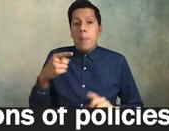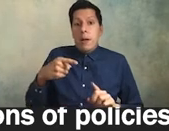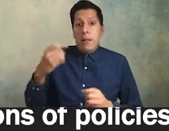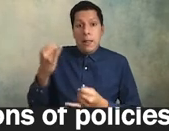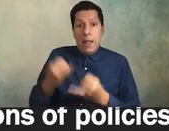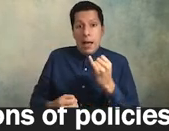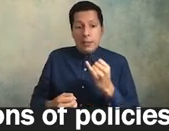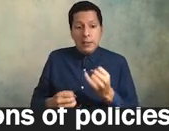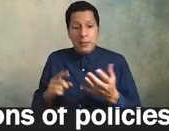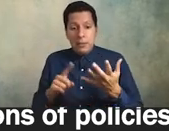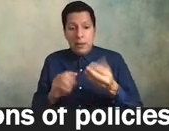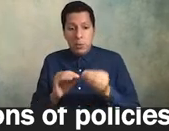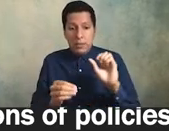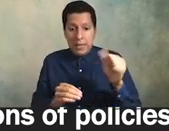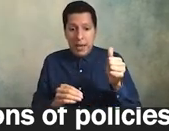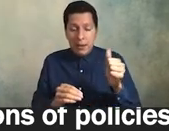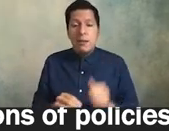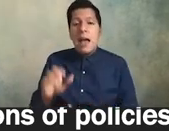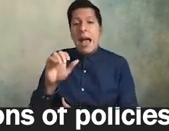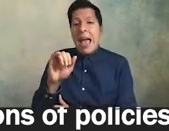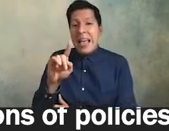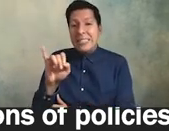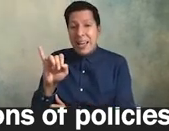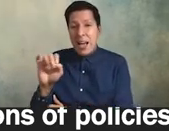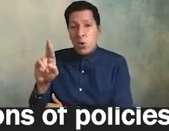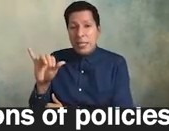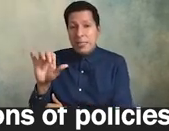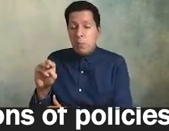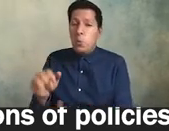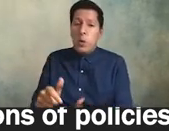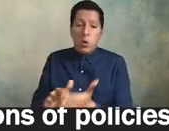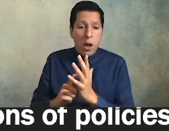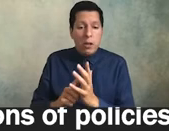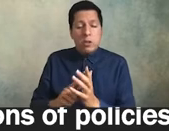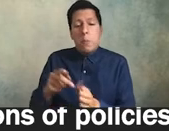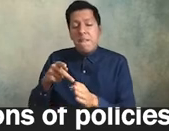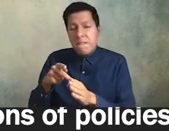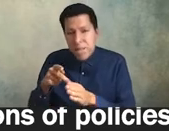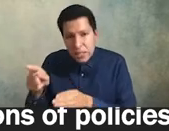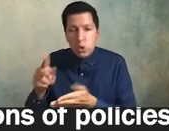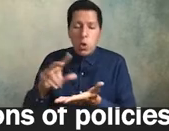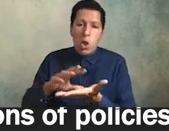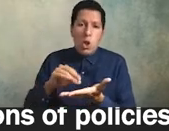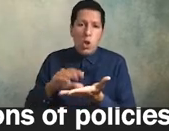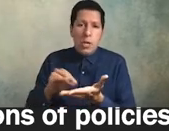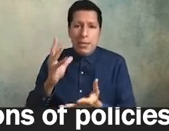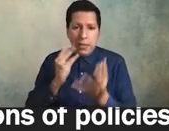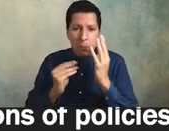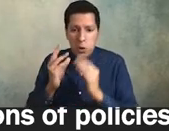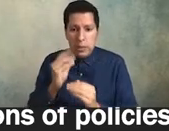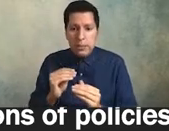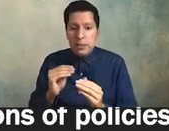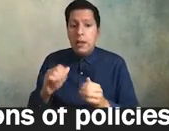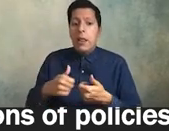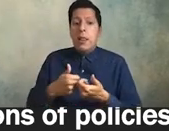anti-racism requires professional learning experiences that develop racial literacy among